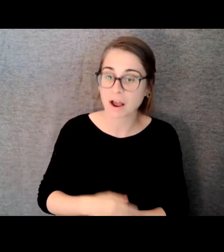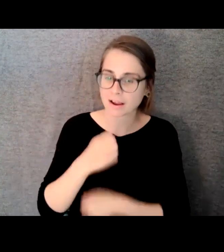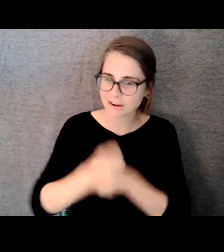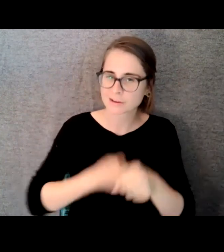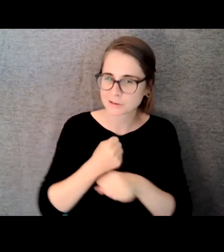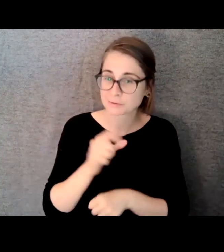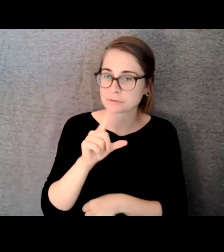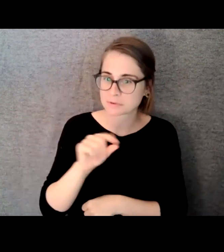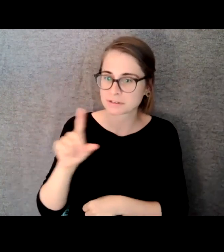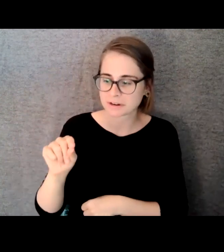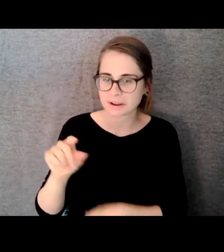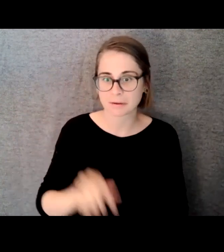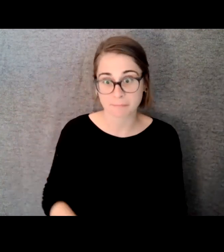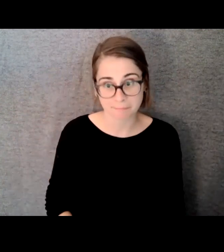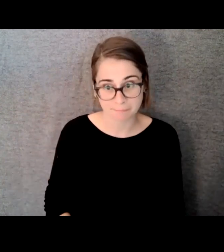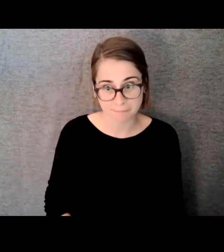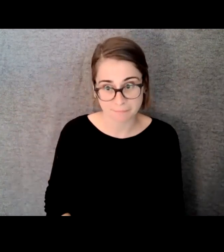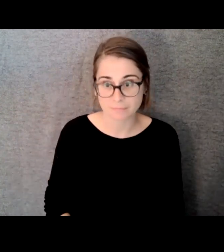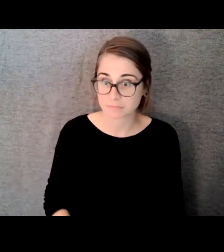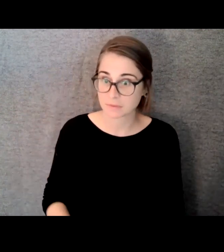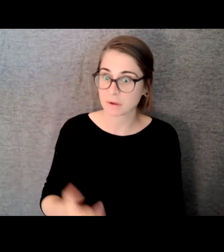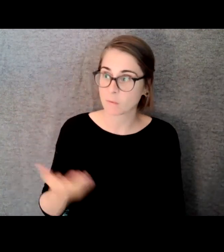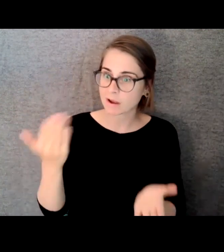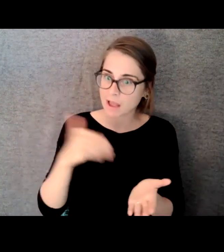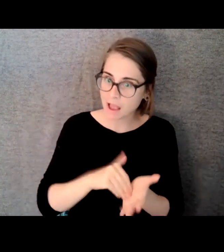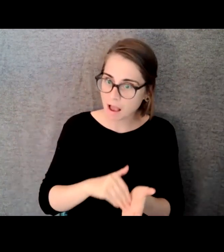like it's happening. We met at a pretty well known restaurant in